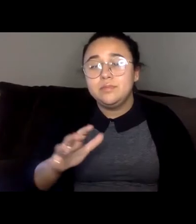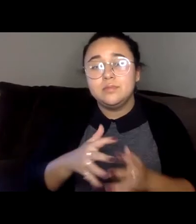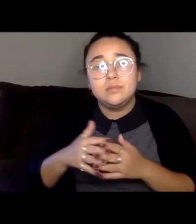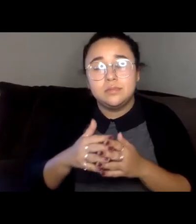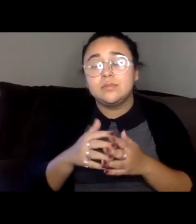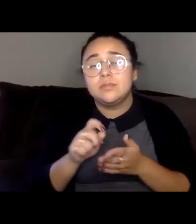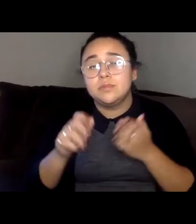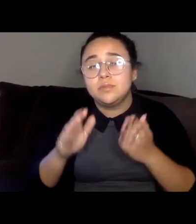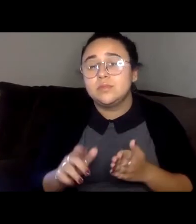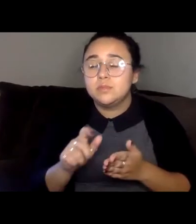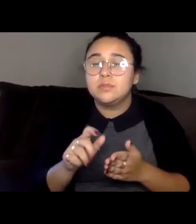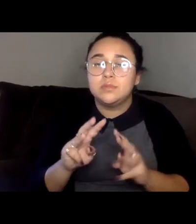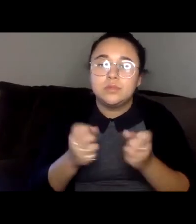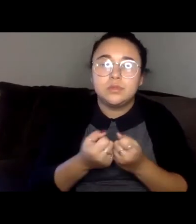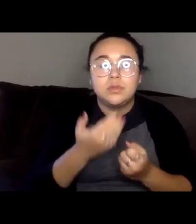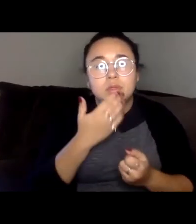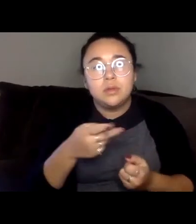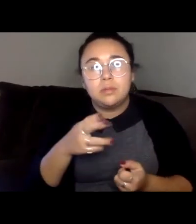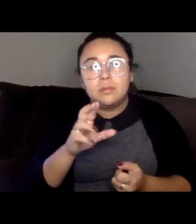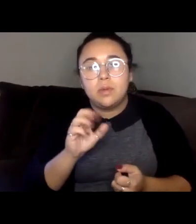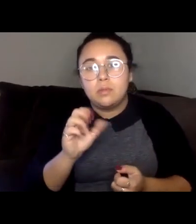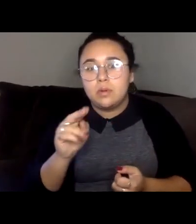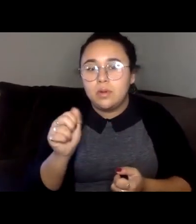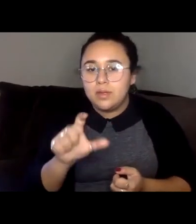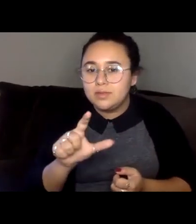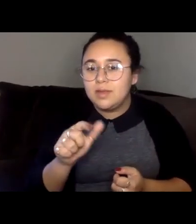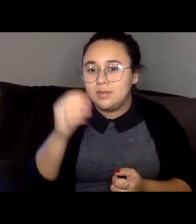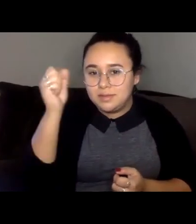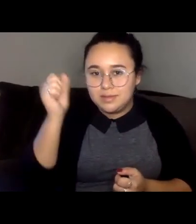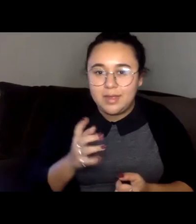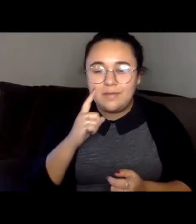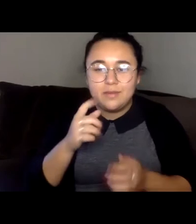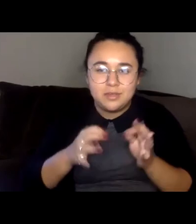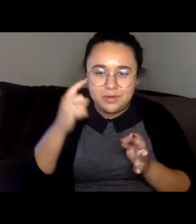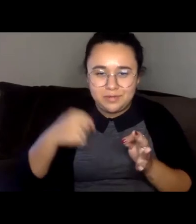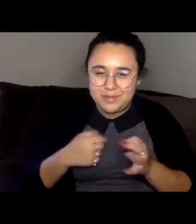Thank you pro bono ASL Selena for interpreting for me.